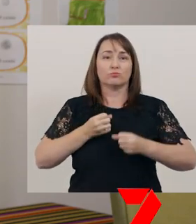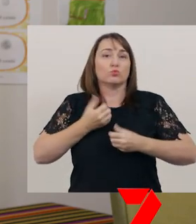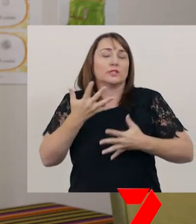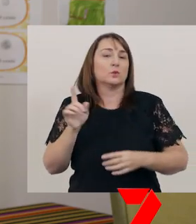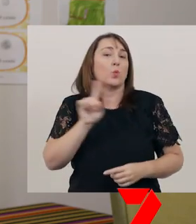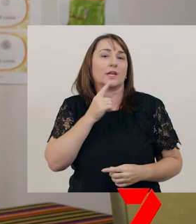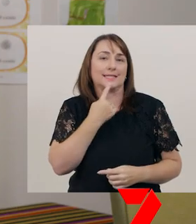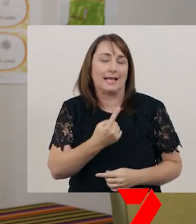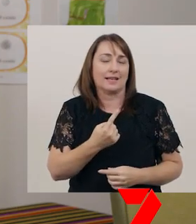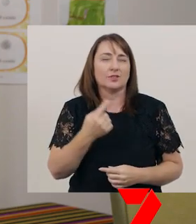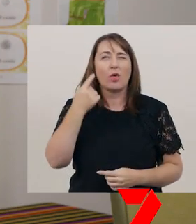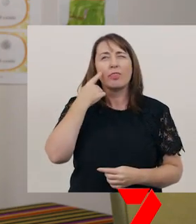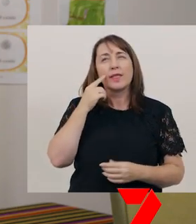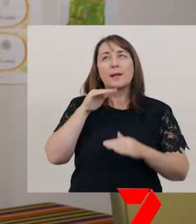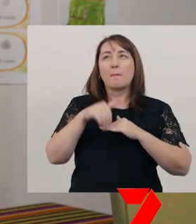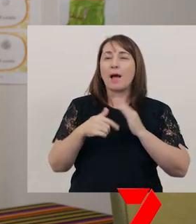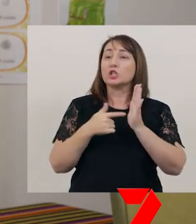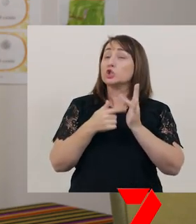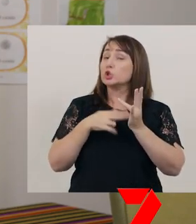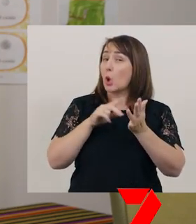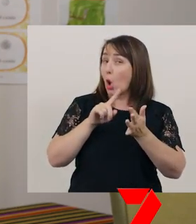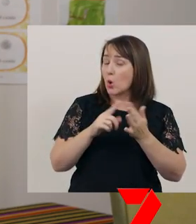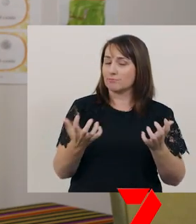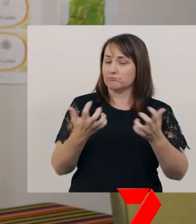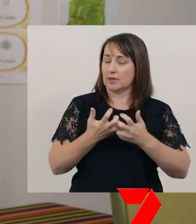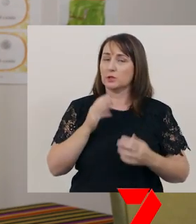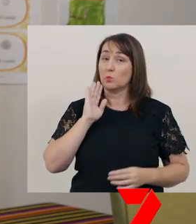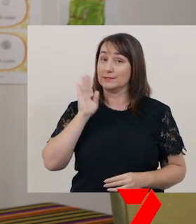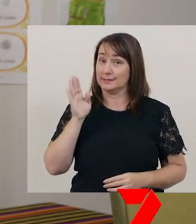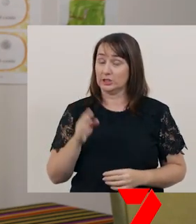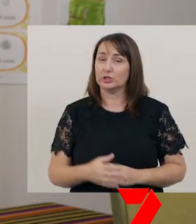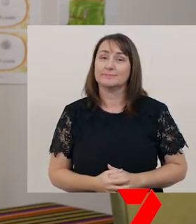so think about the tone that will suit your presentation.